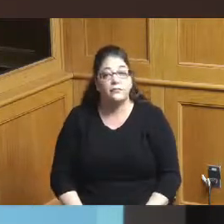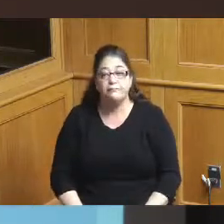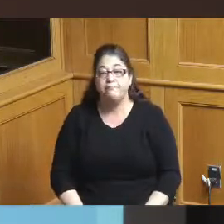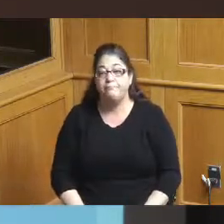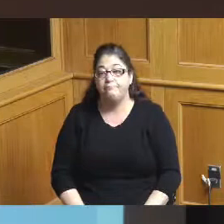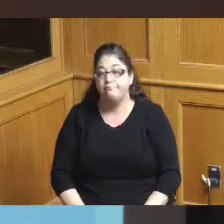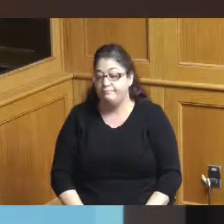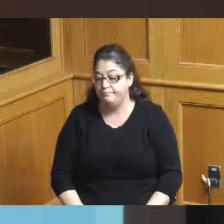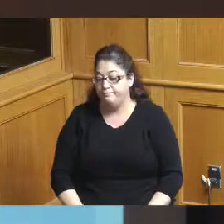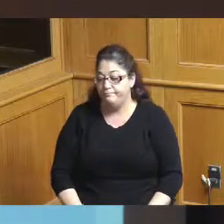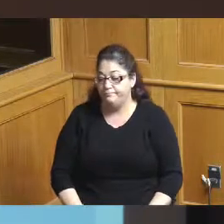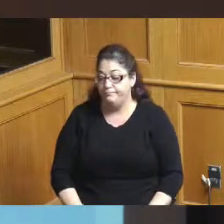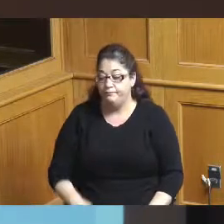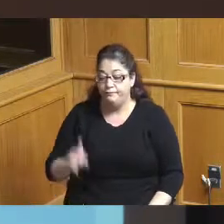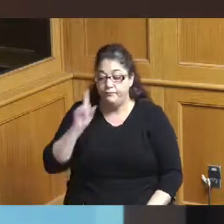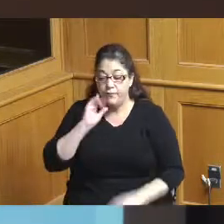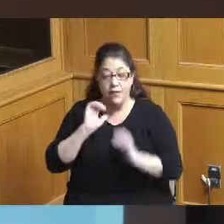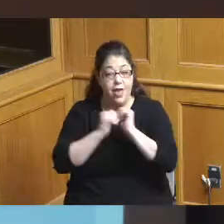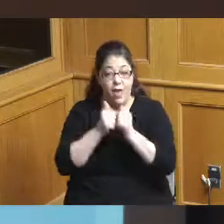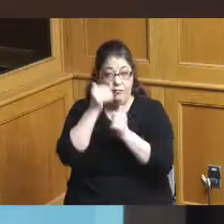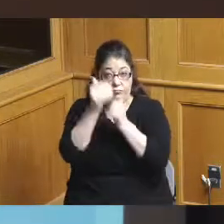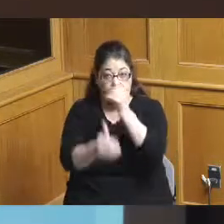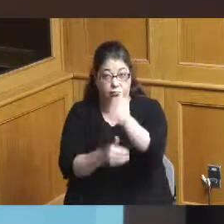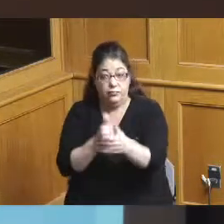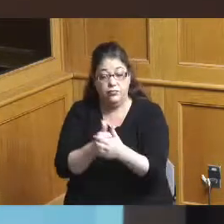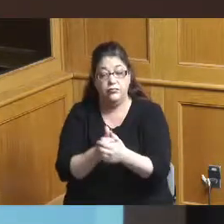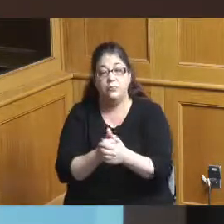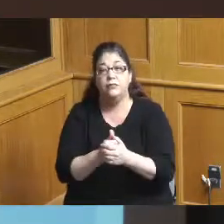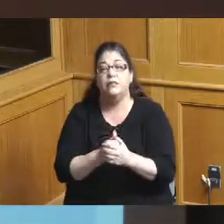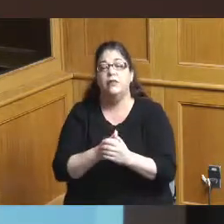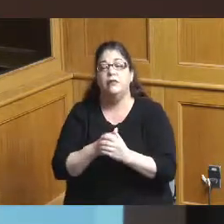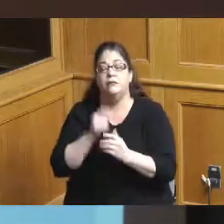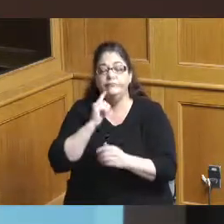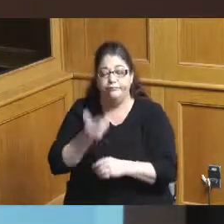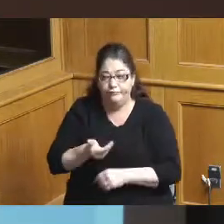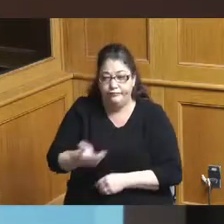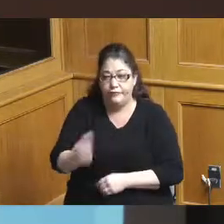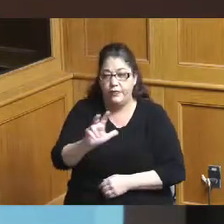and so in terms of the path forward the idea was to engage 3CDC to perform those those planning and